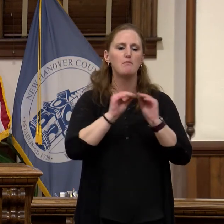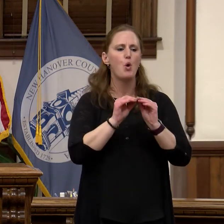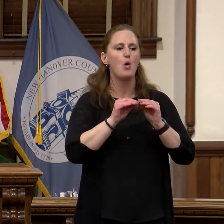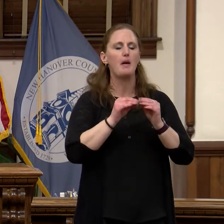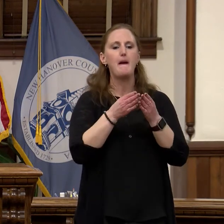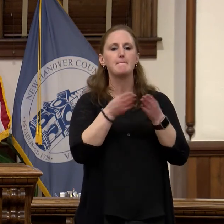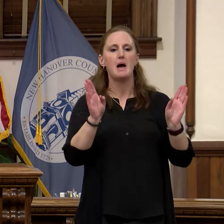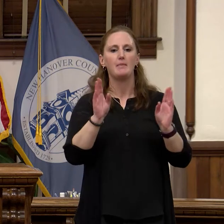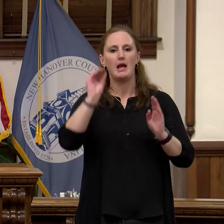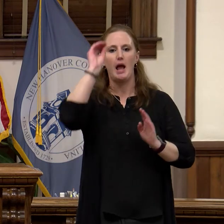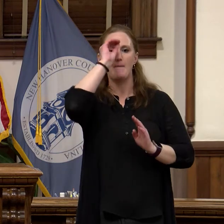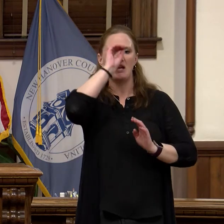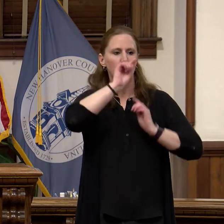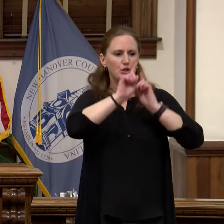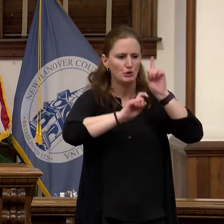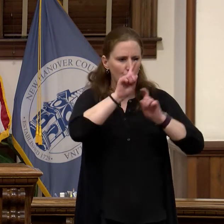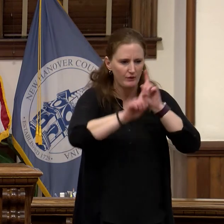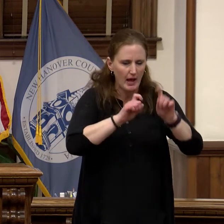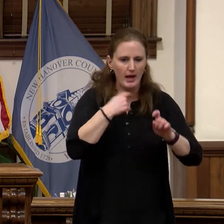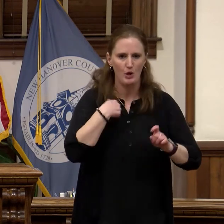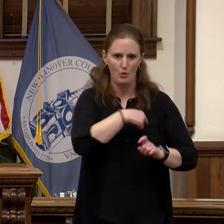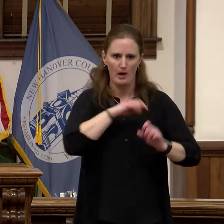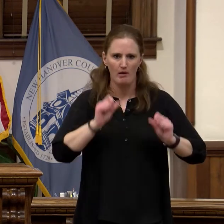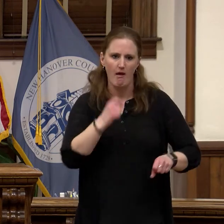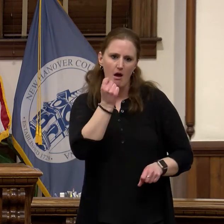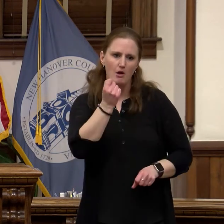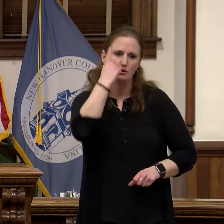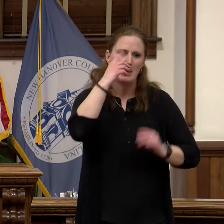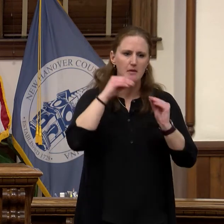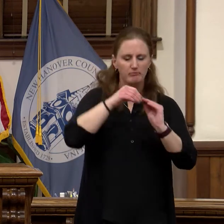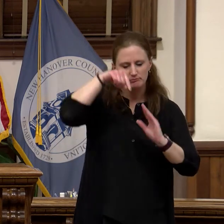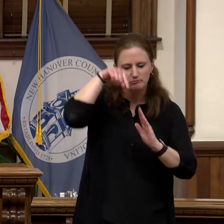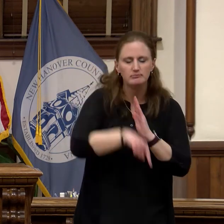understand even more and take actionable steps to improve workforce housing in